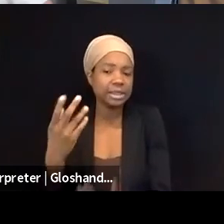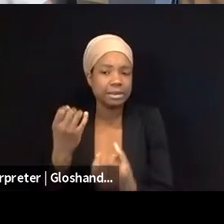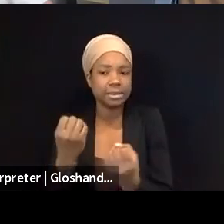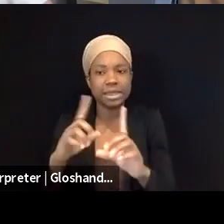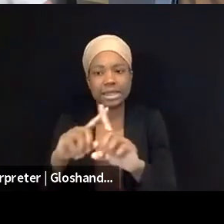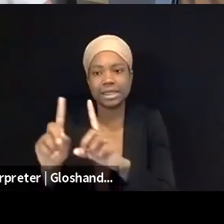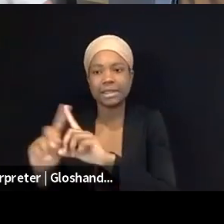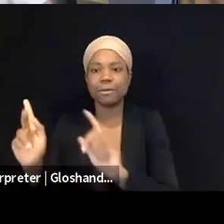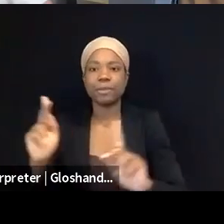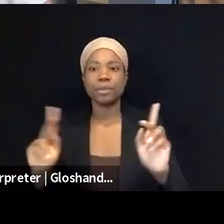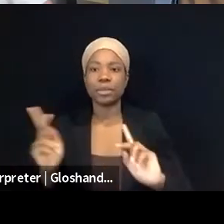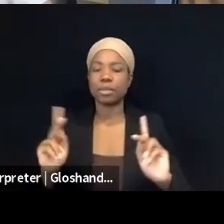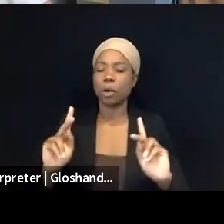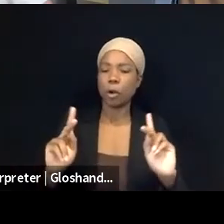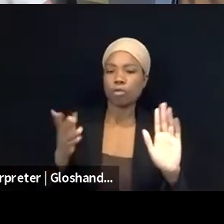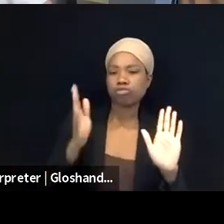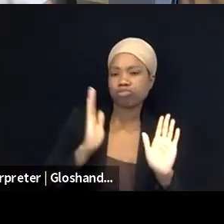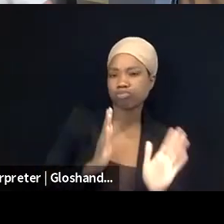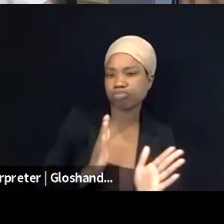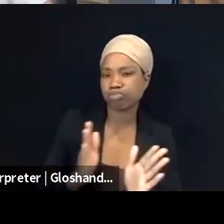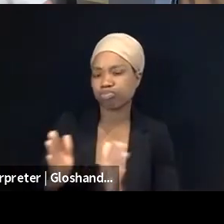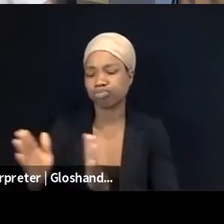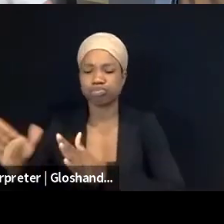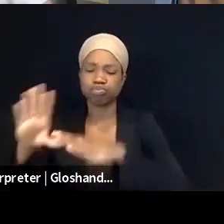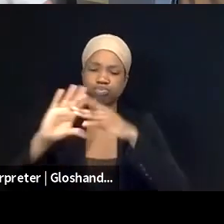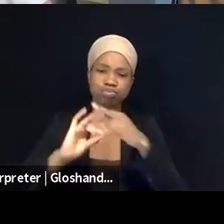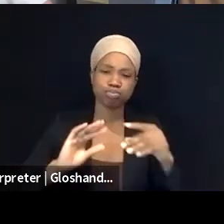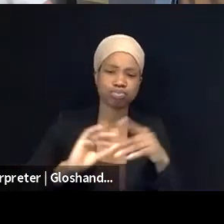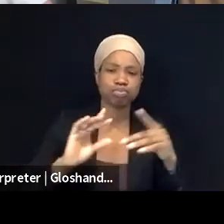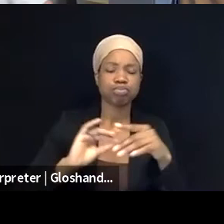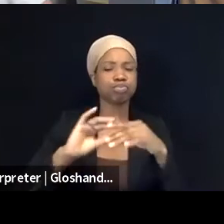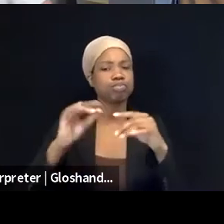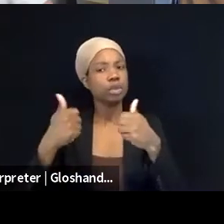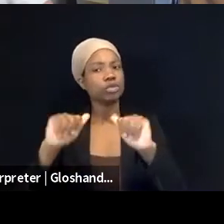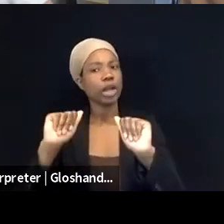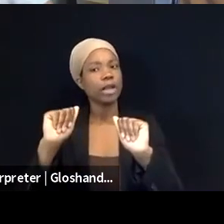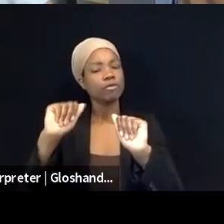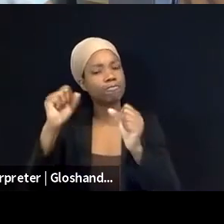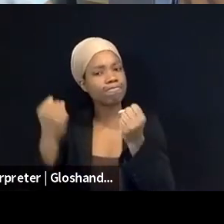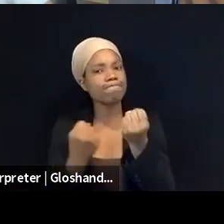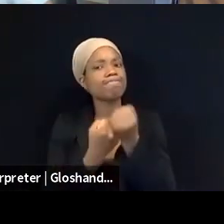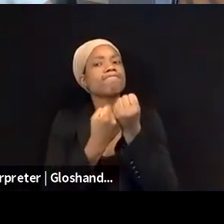and speaking out and trying to be there and to influence in different languages.